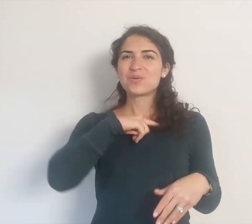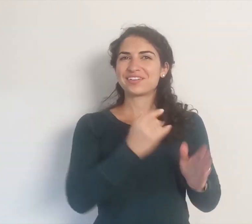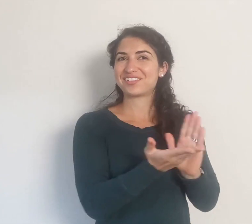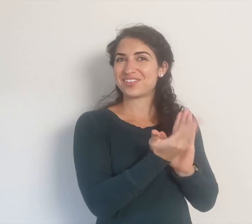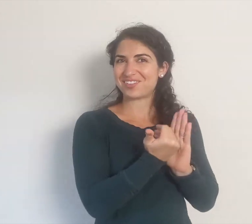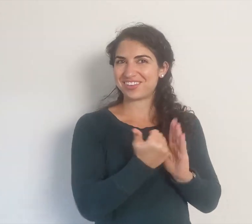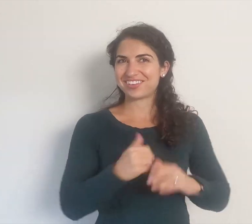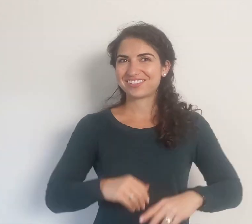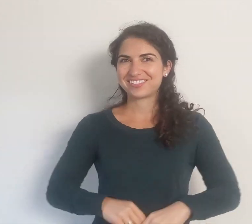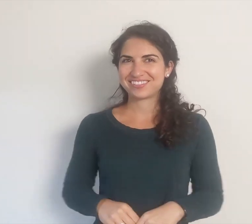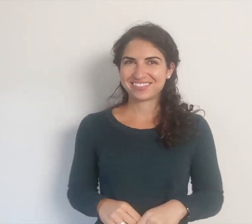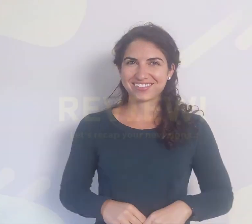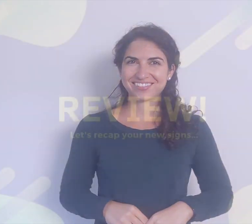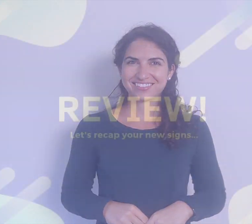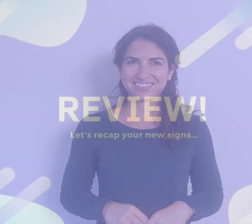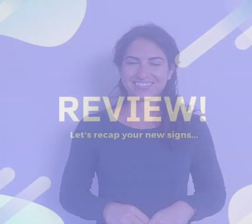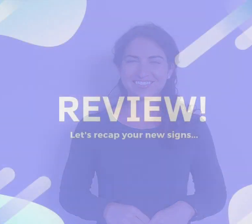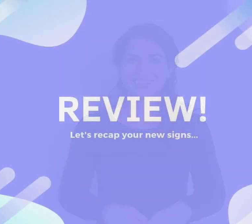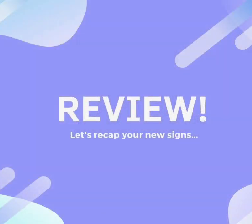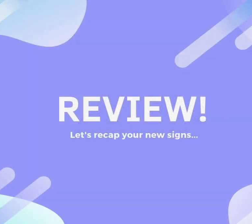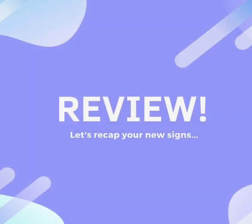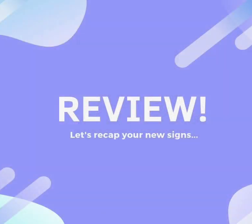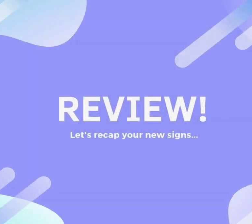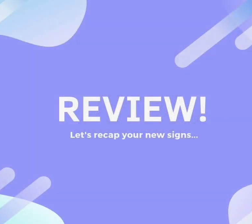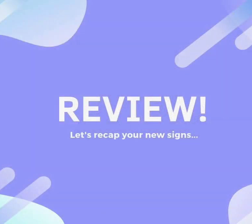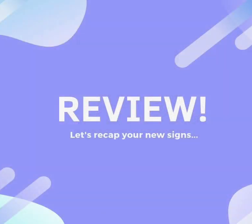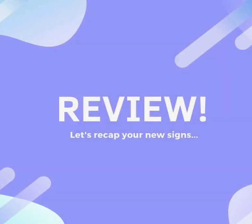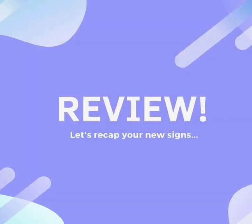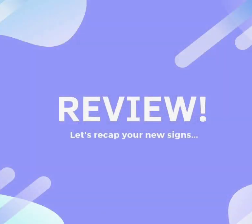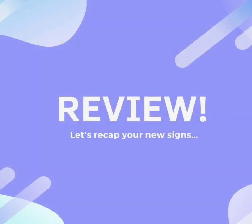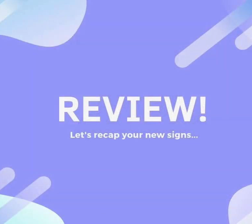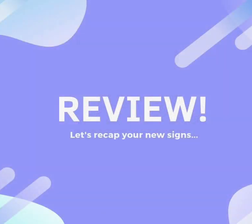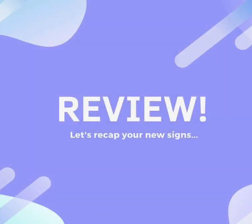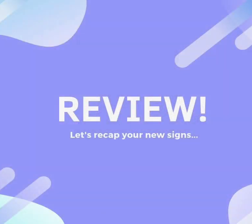Now, we'll review.